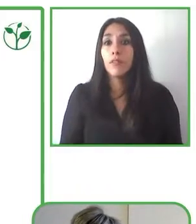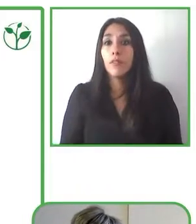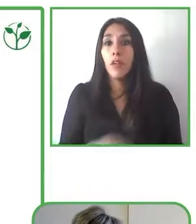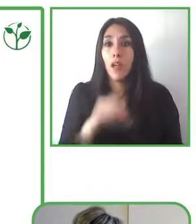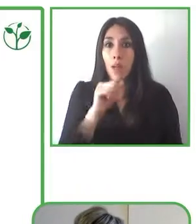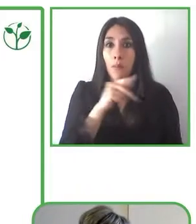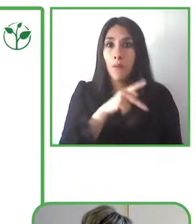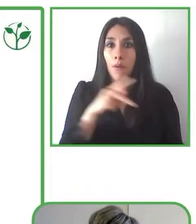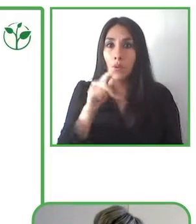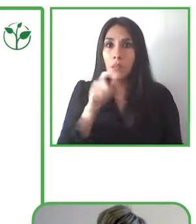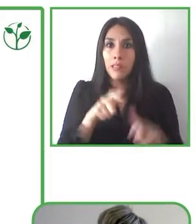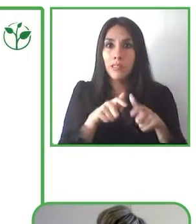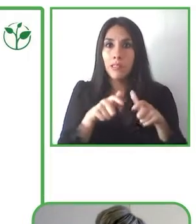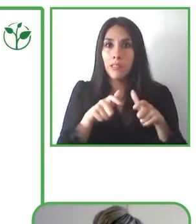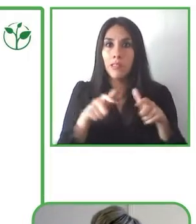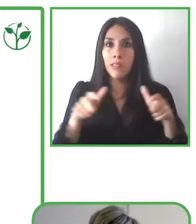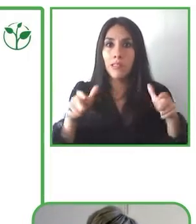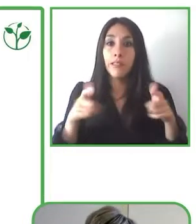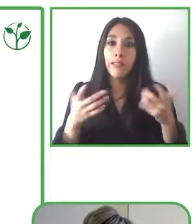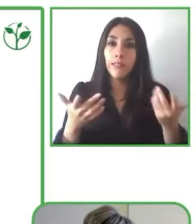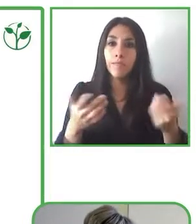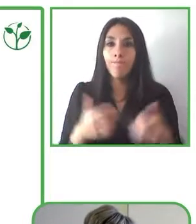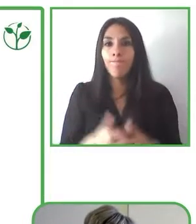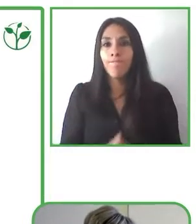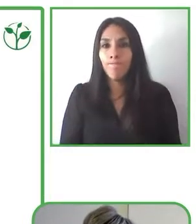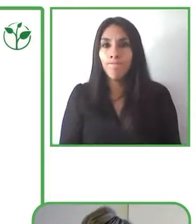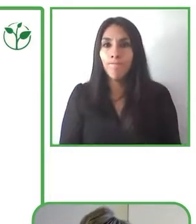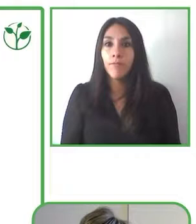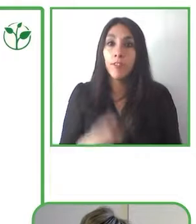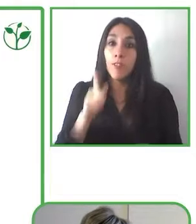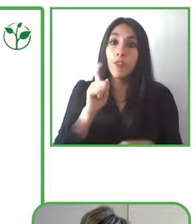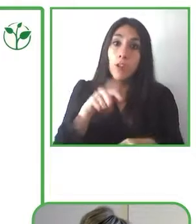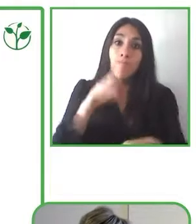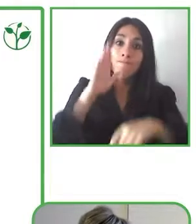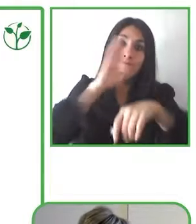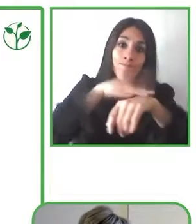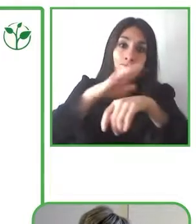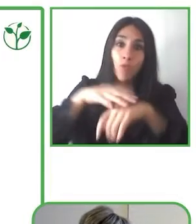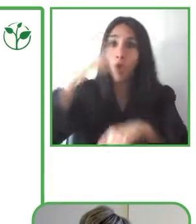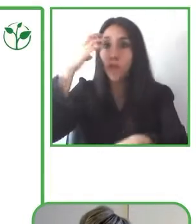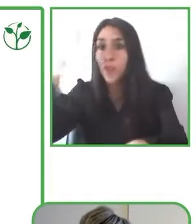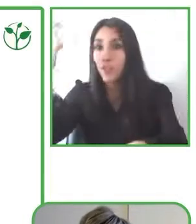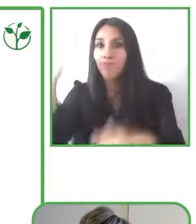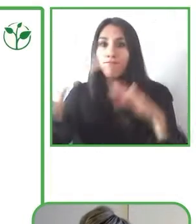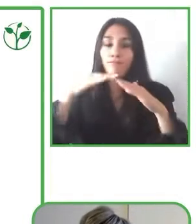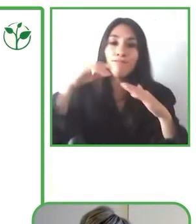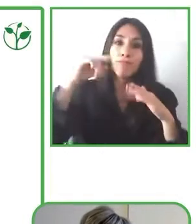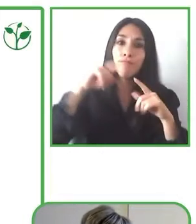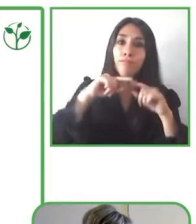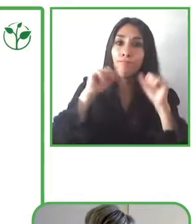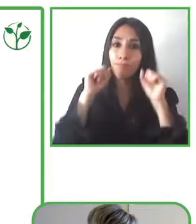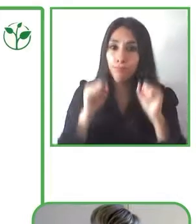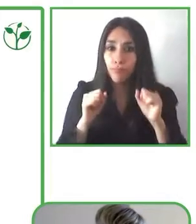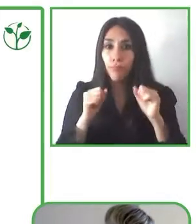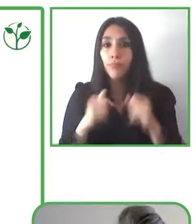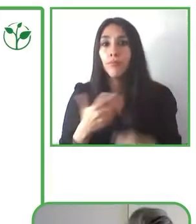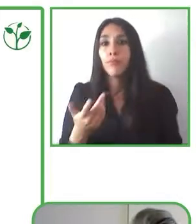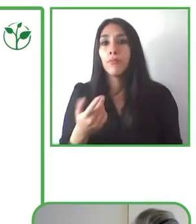the lockdown meant that Escuela de Gente saw that people with disabilities